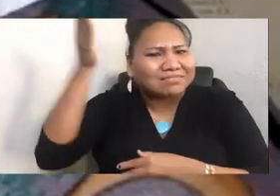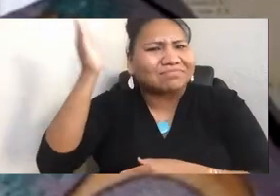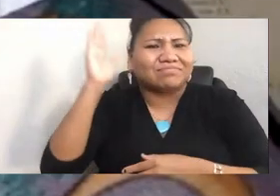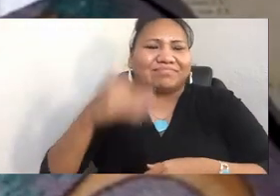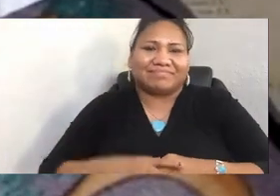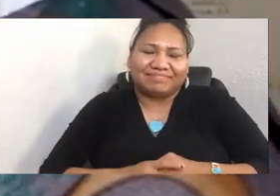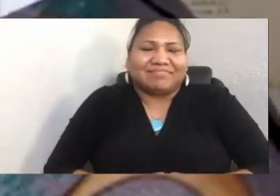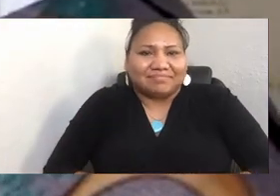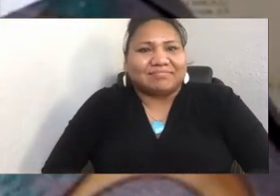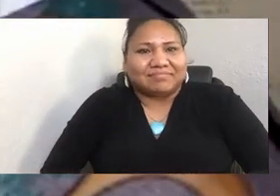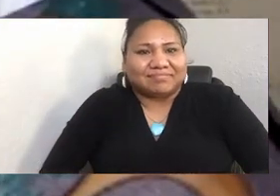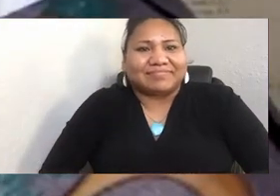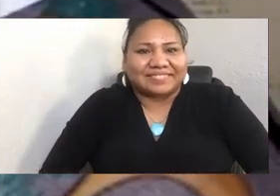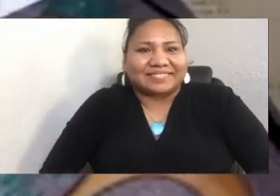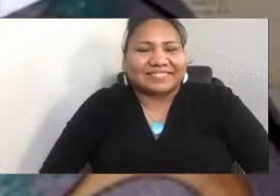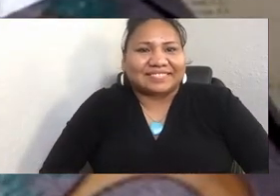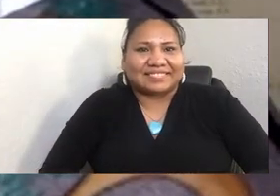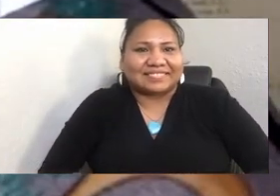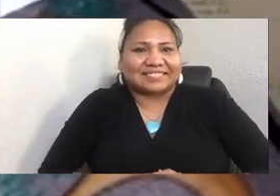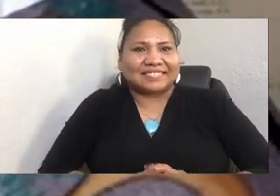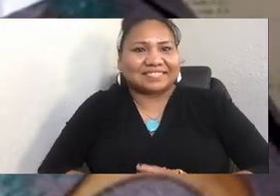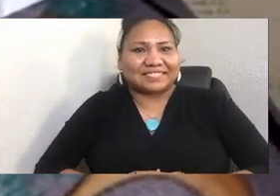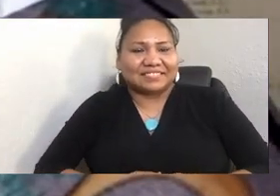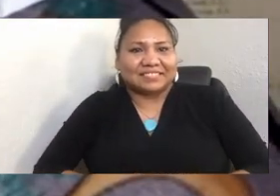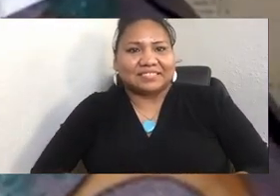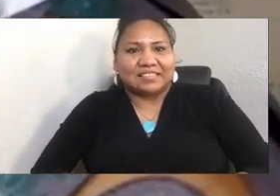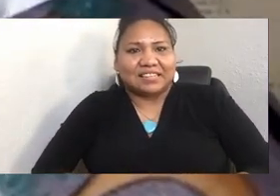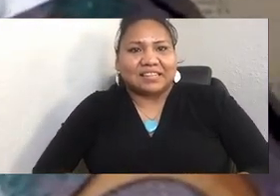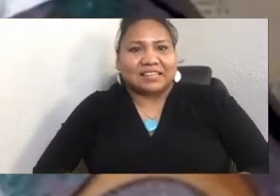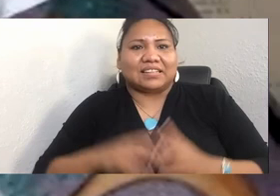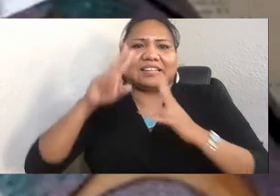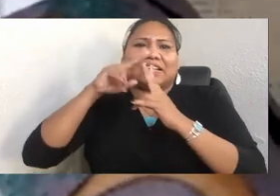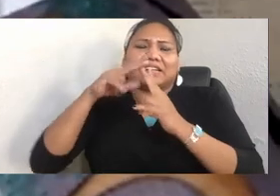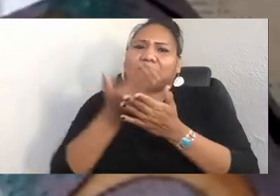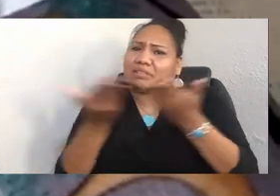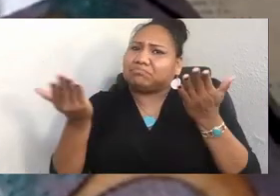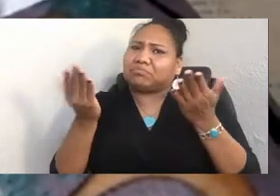There was a couple of things, a couple of thoughts, as we get into the questions.